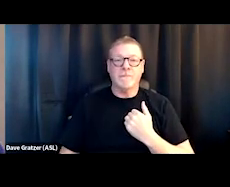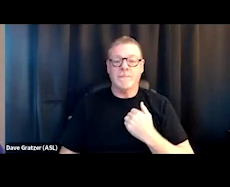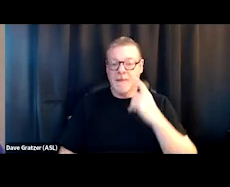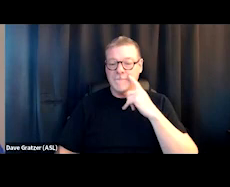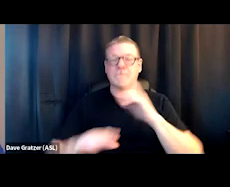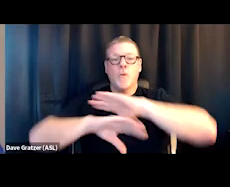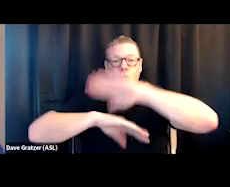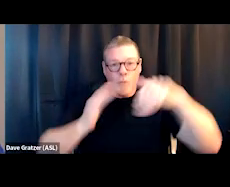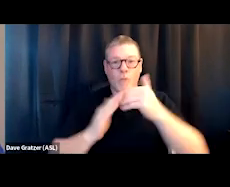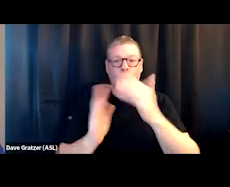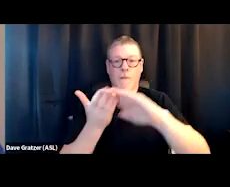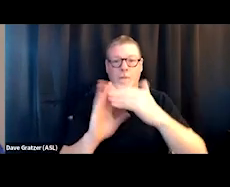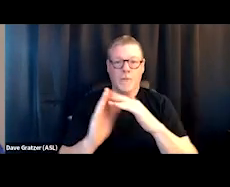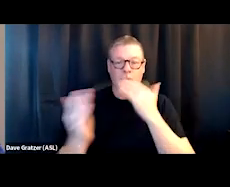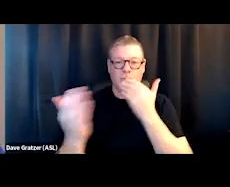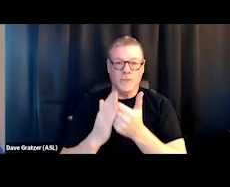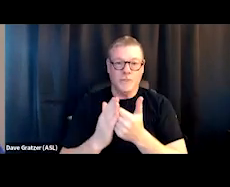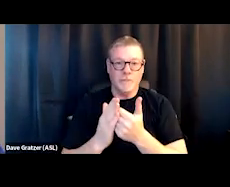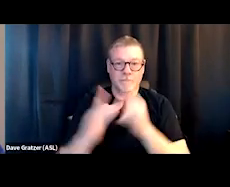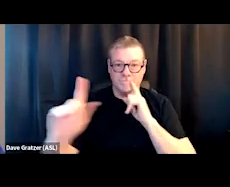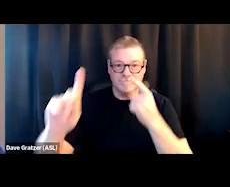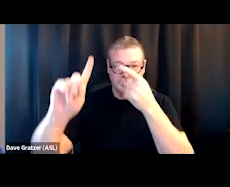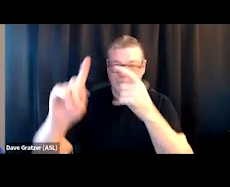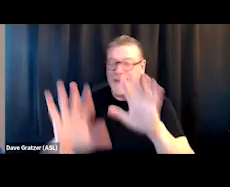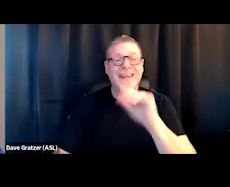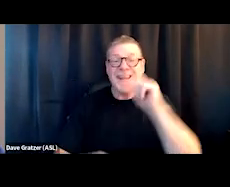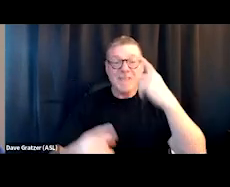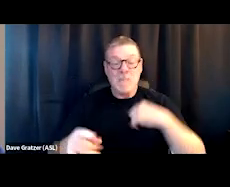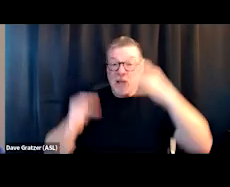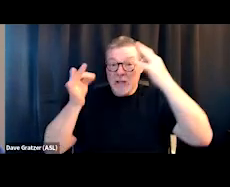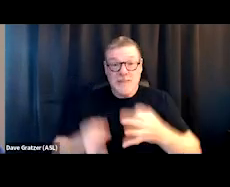And so it's not up to me to determine necessarily,